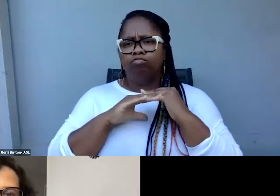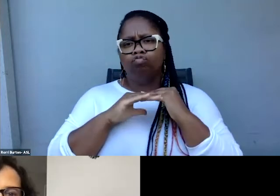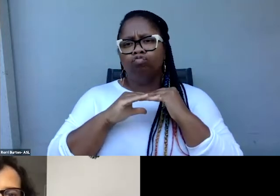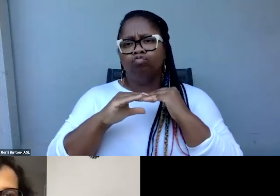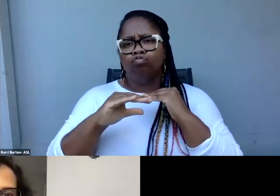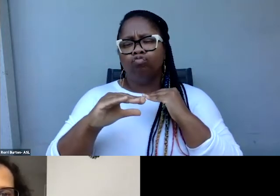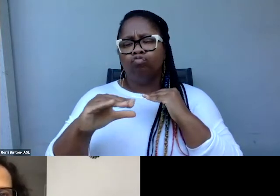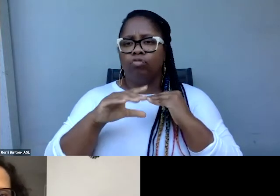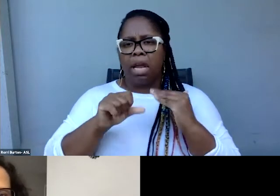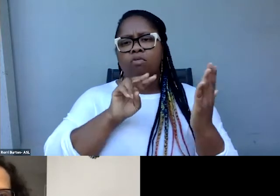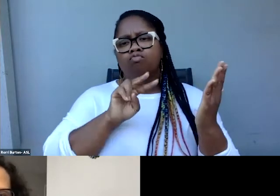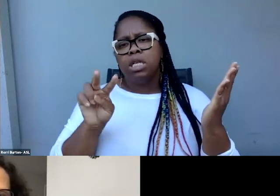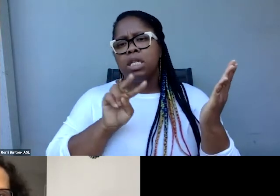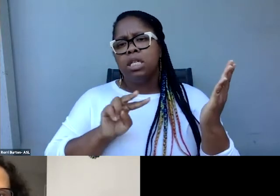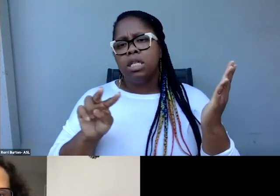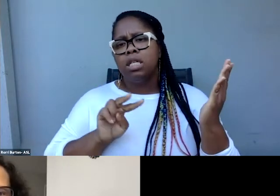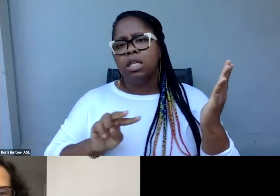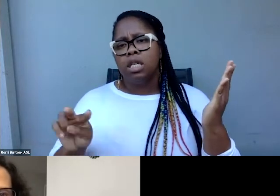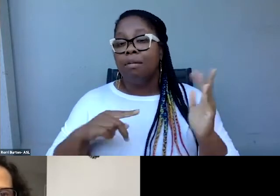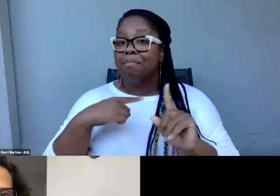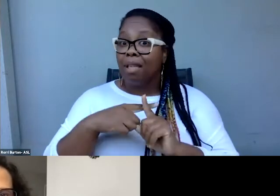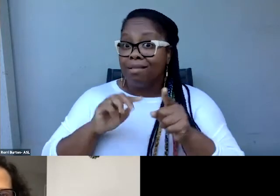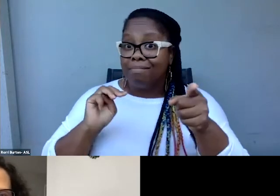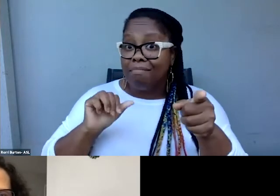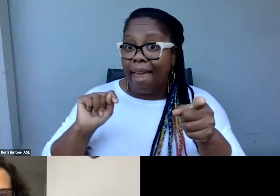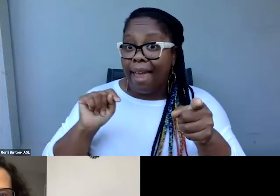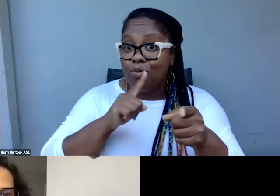But also, like you said at the beginning, Matt, the delivery has to be good.